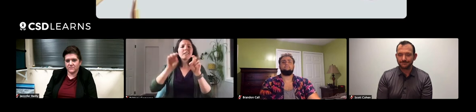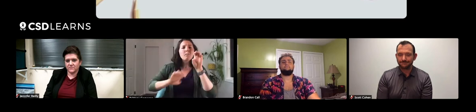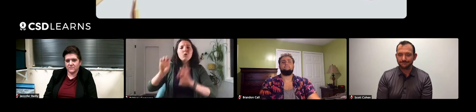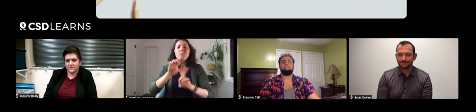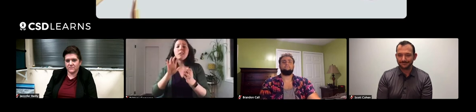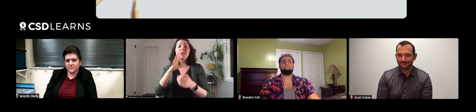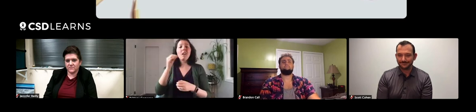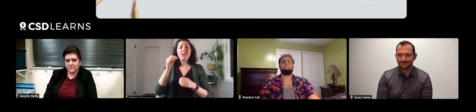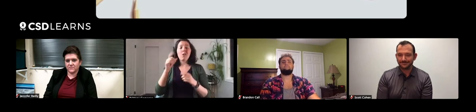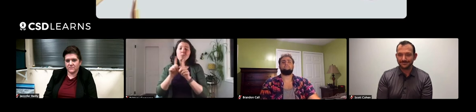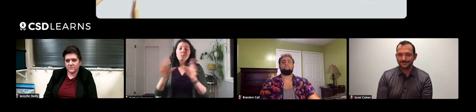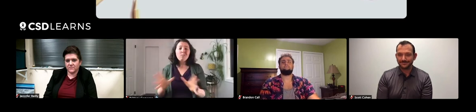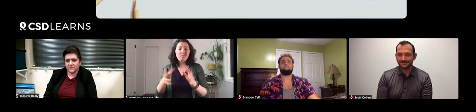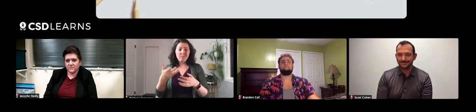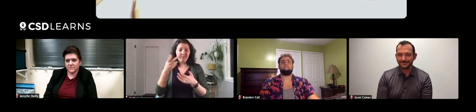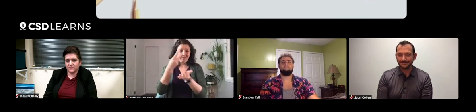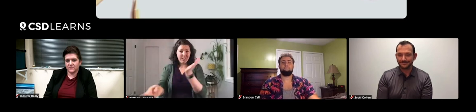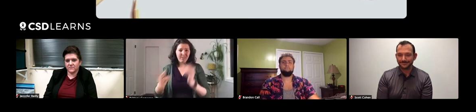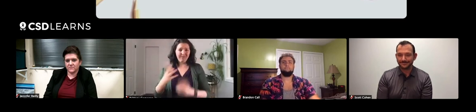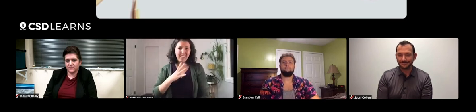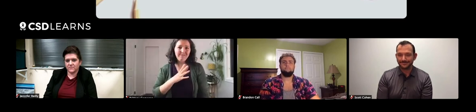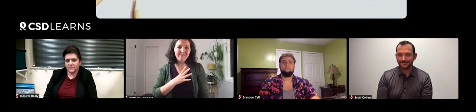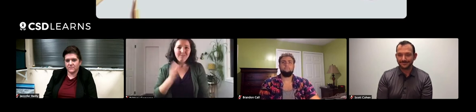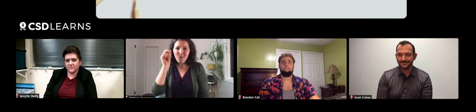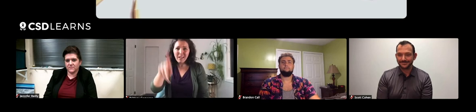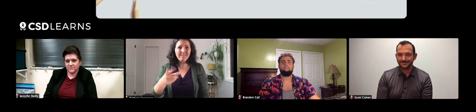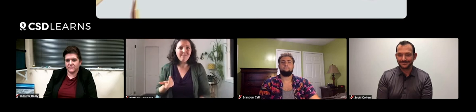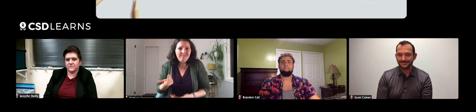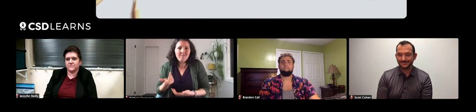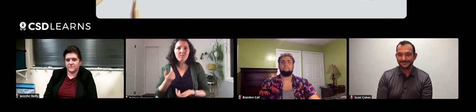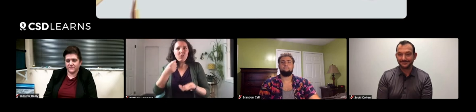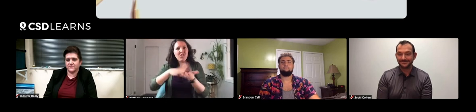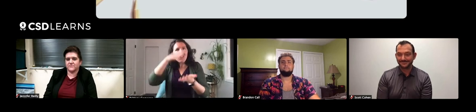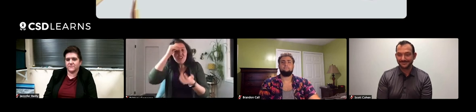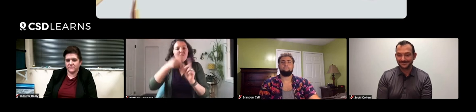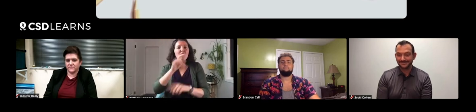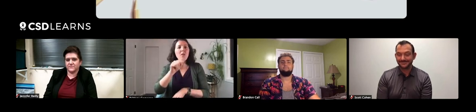Students need to learn that it's okay to fail, it's okay to be wrong. That's how you learn.